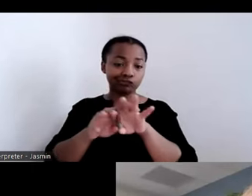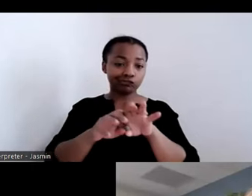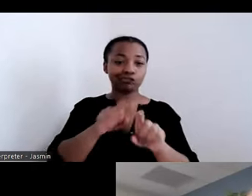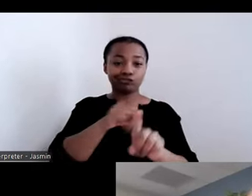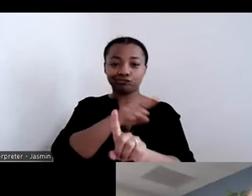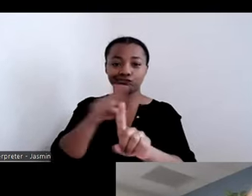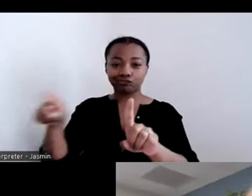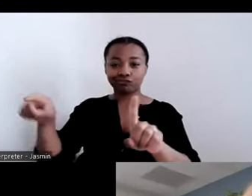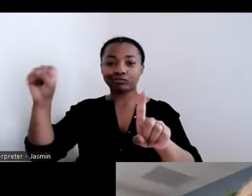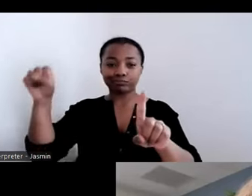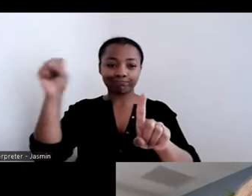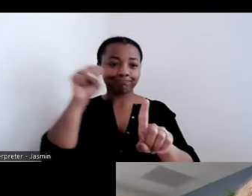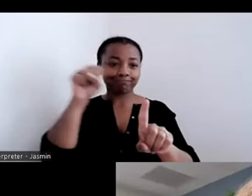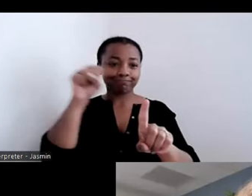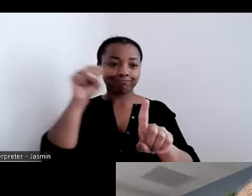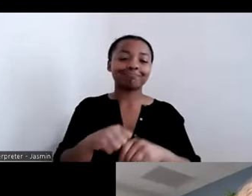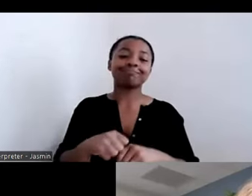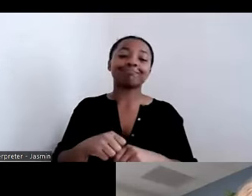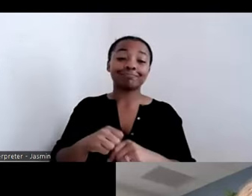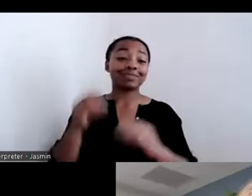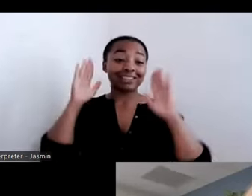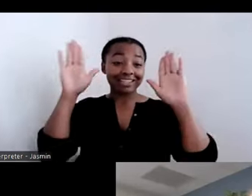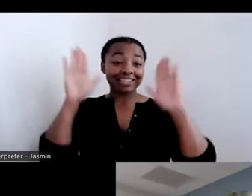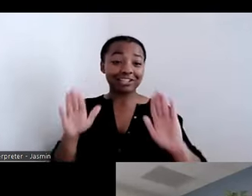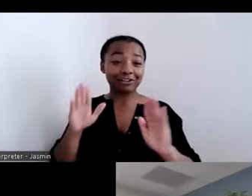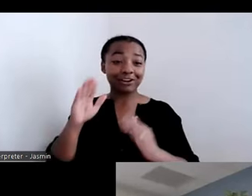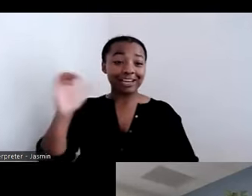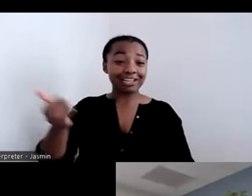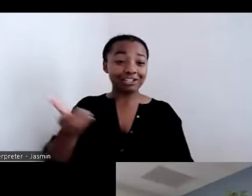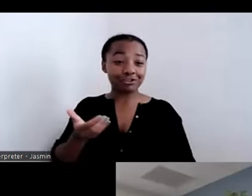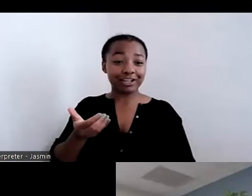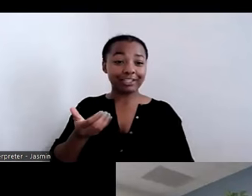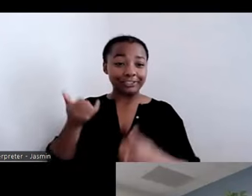that great introduction, Vicki, is a good segue to you to share some of the